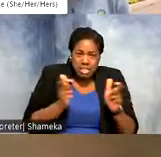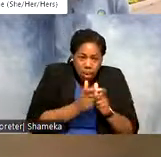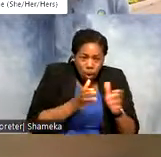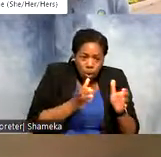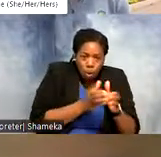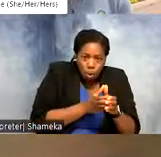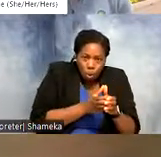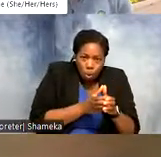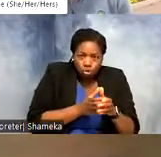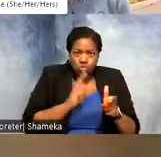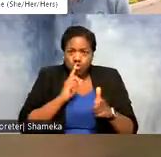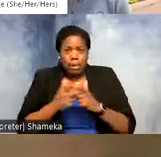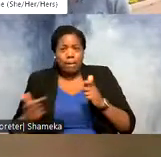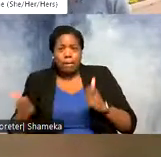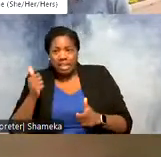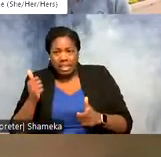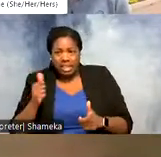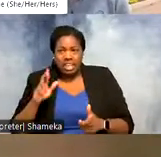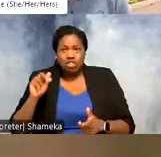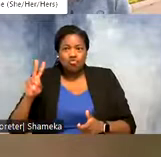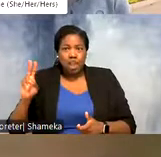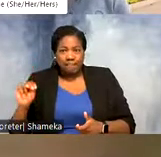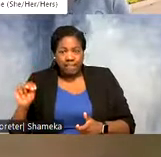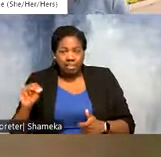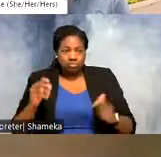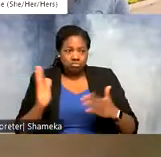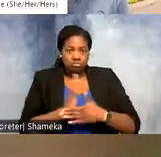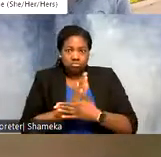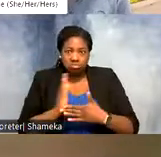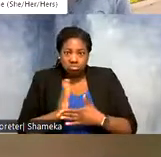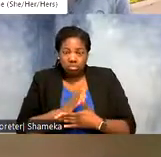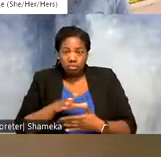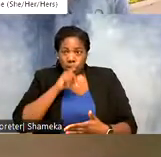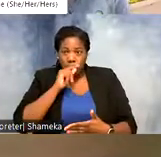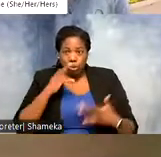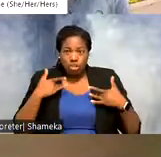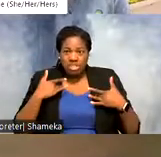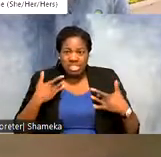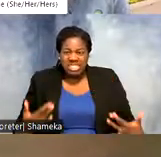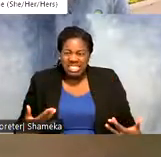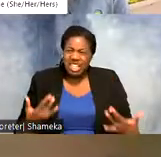very big the size of a raven. And these birds often spend time around wetlands and fields,